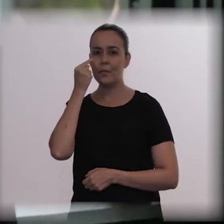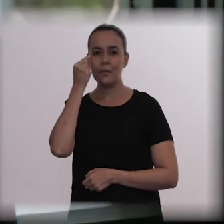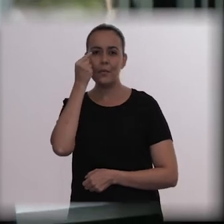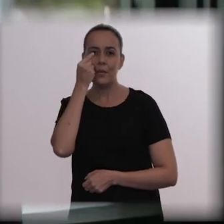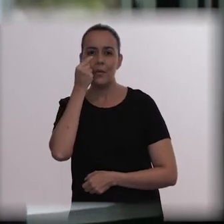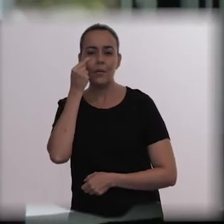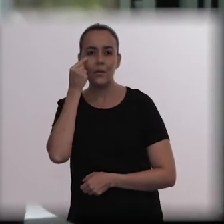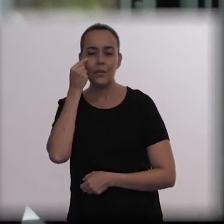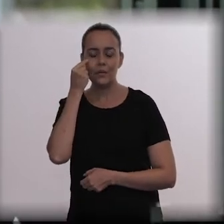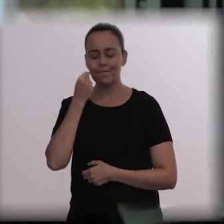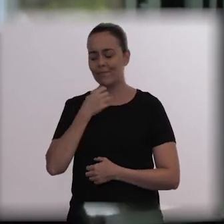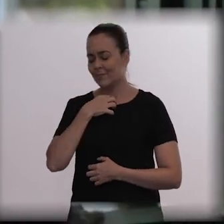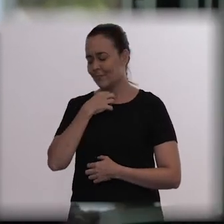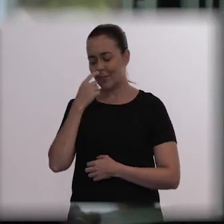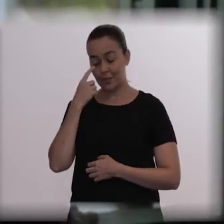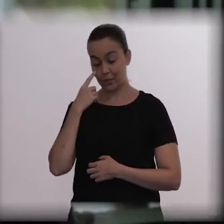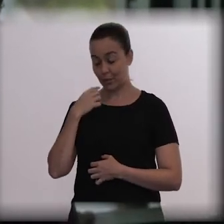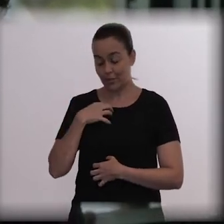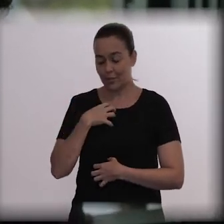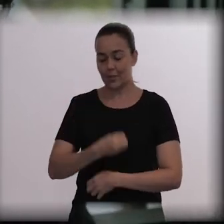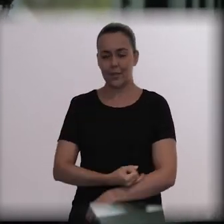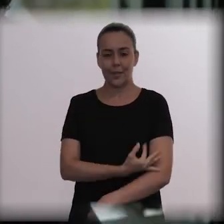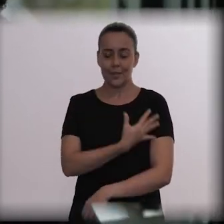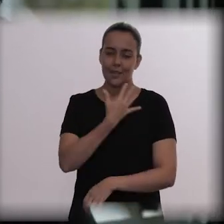Funny, I thought I wasn't going to cry.